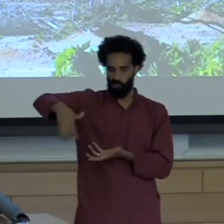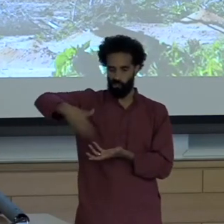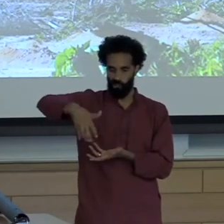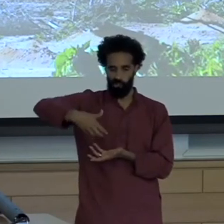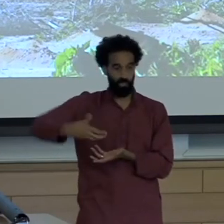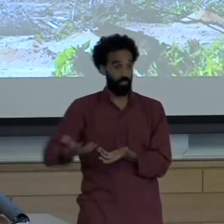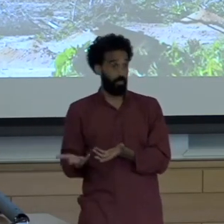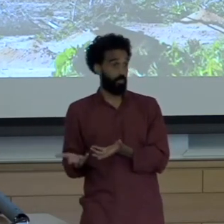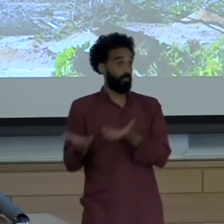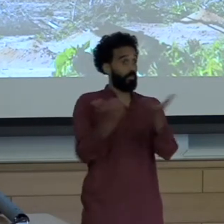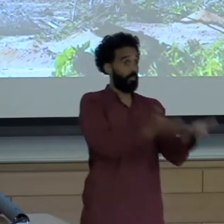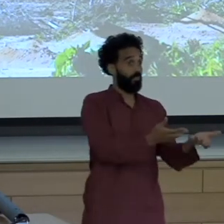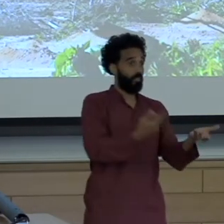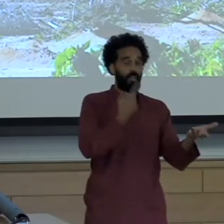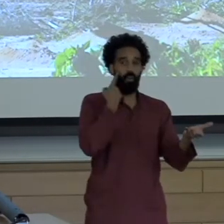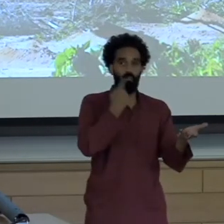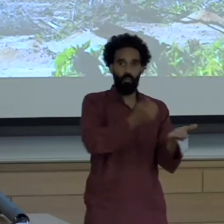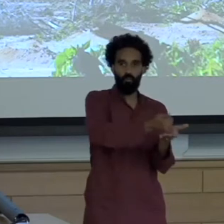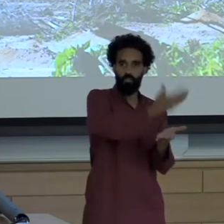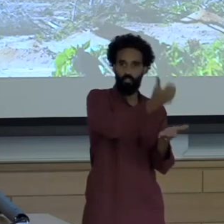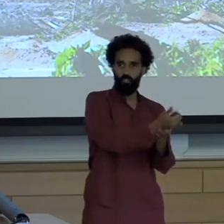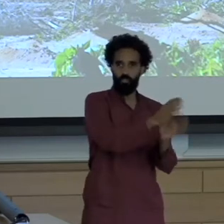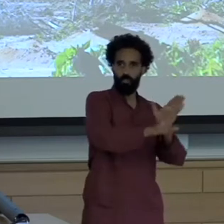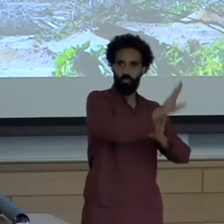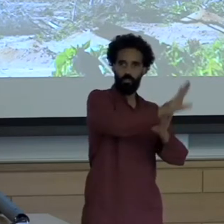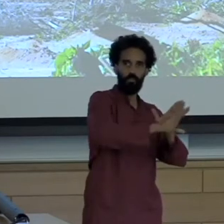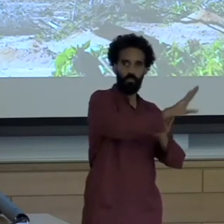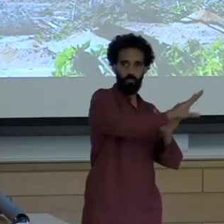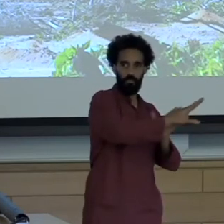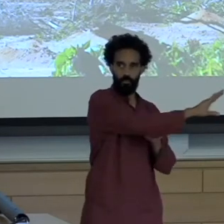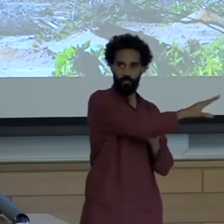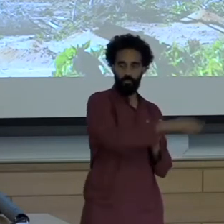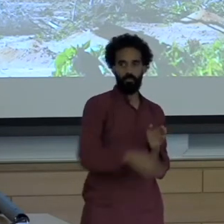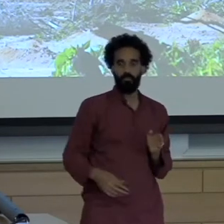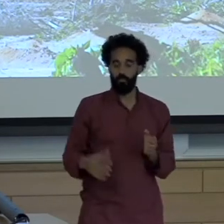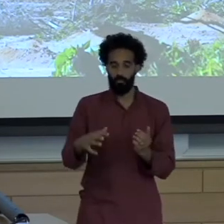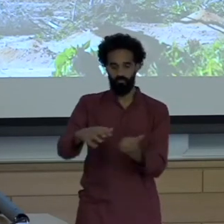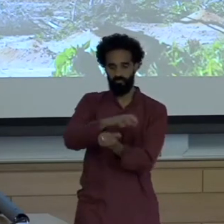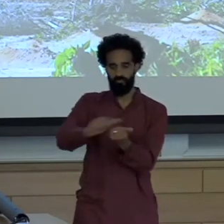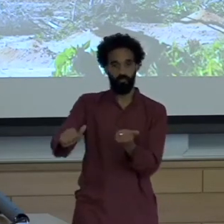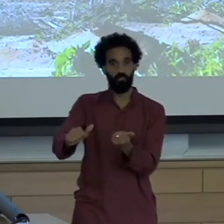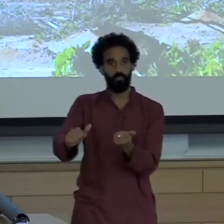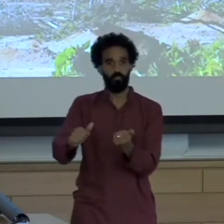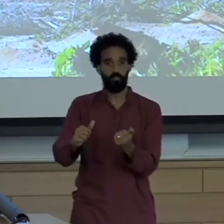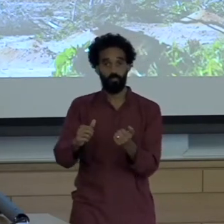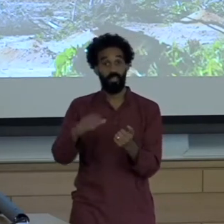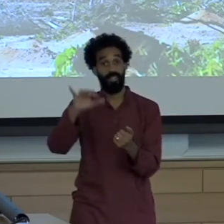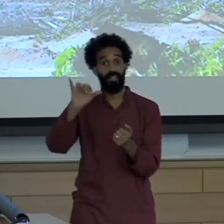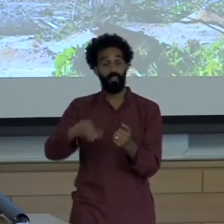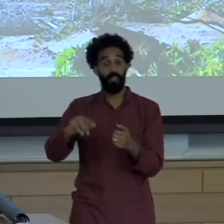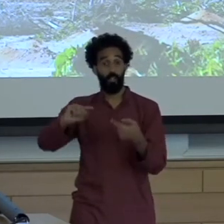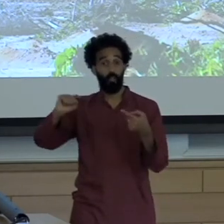Pricing cycles, but it also has created environmental and cultural degradation.